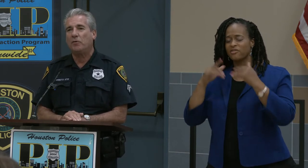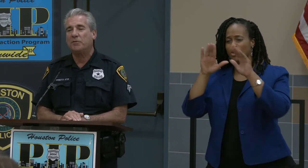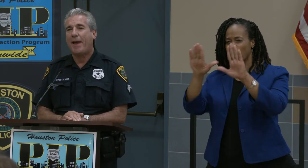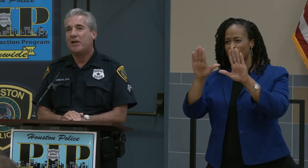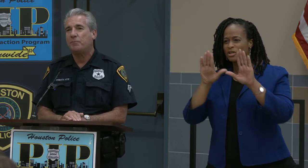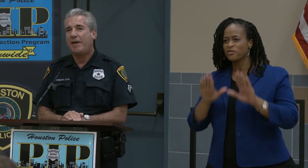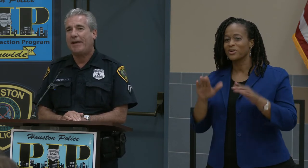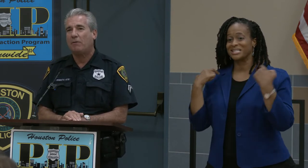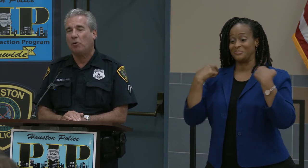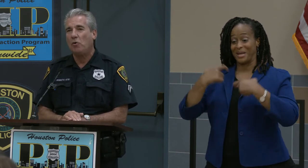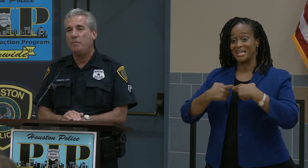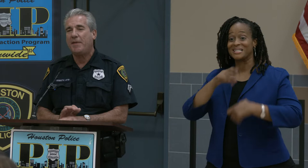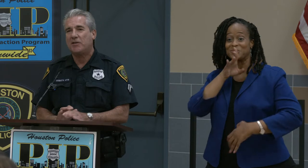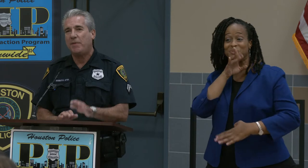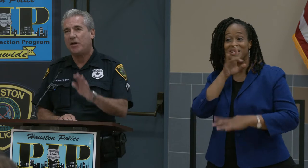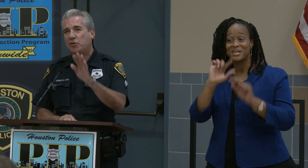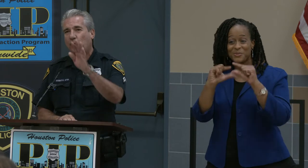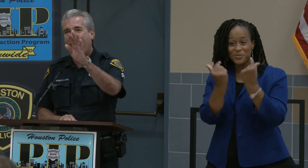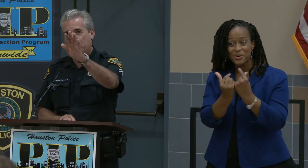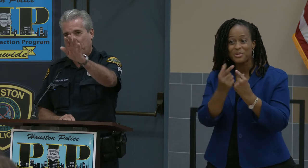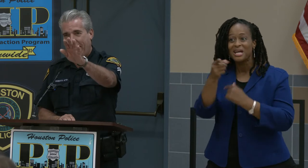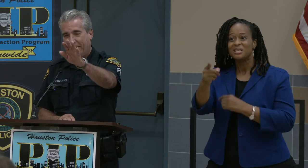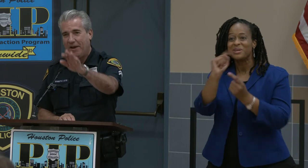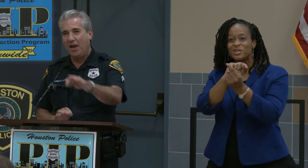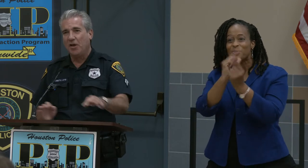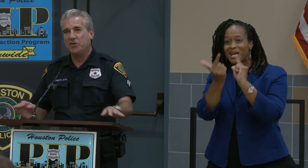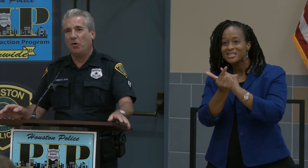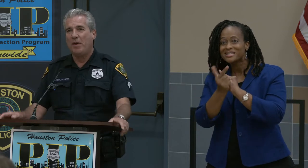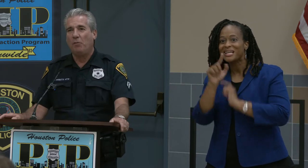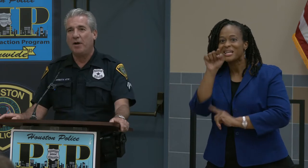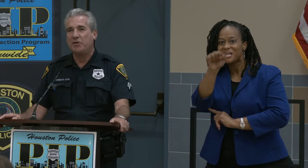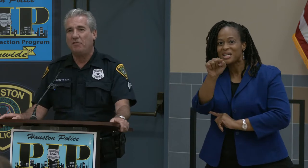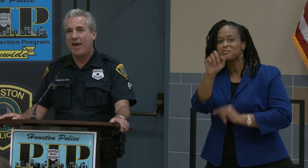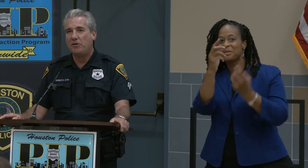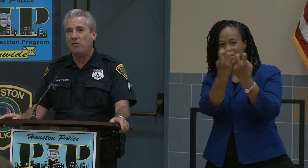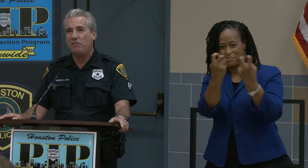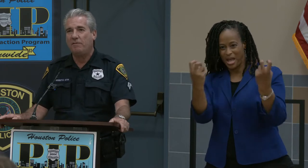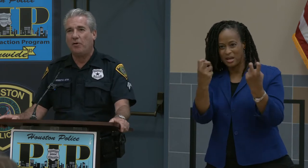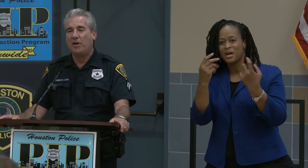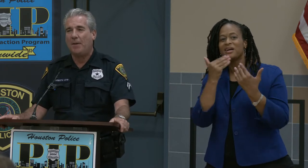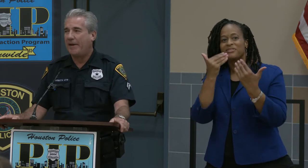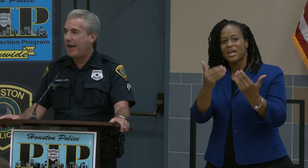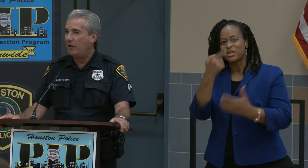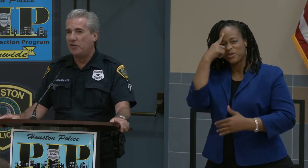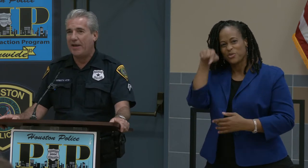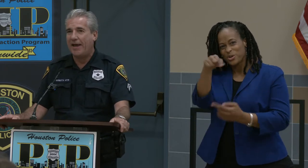Spanish speaking group that's being translated. So we want to thank you for coming out today.